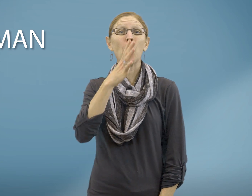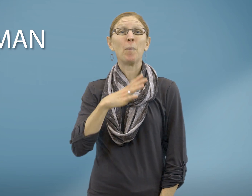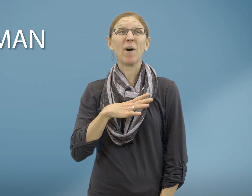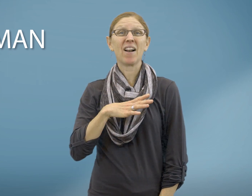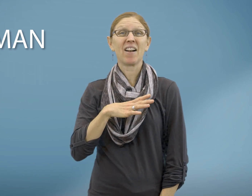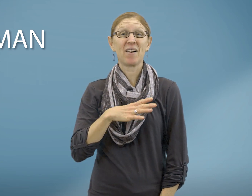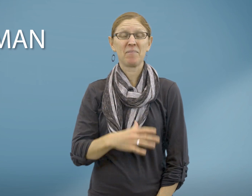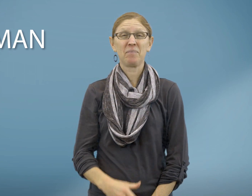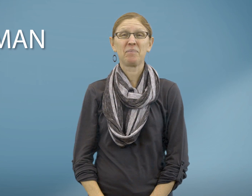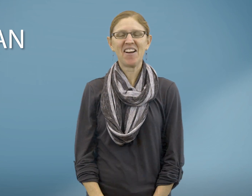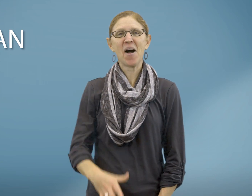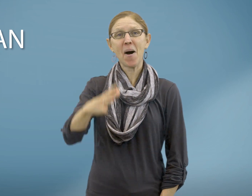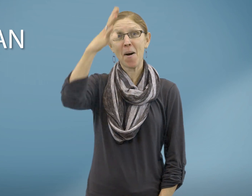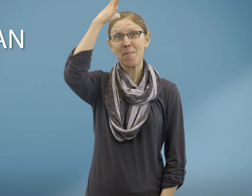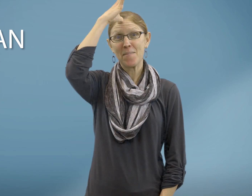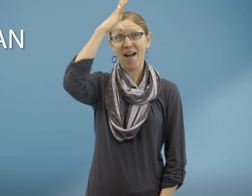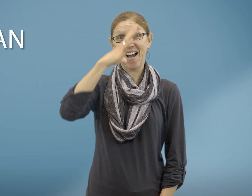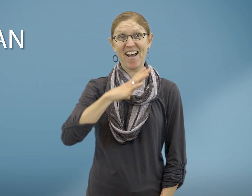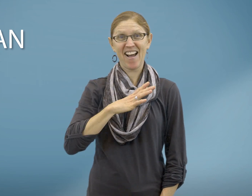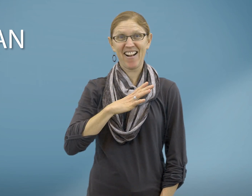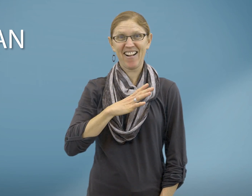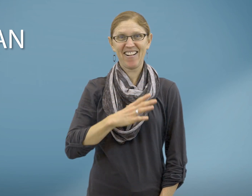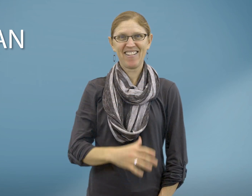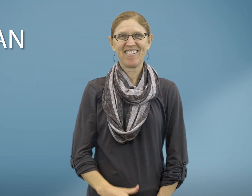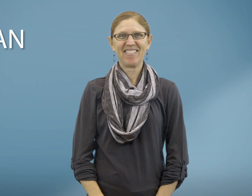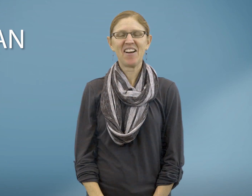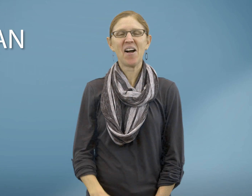Woman Man